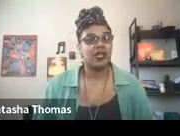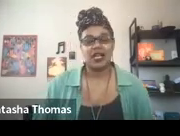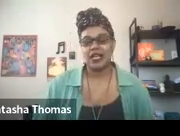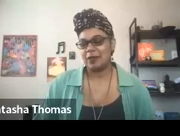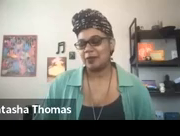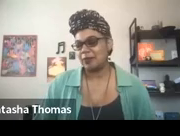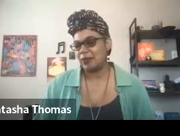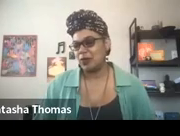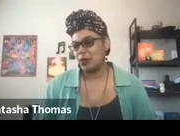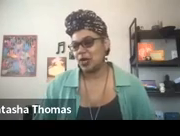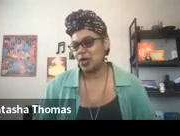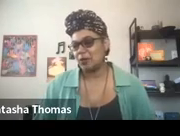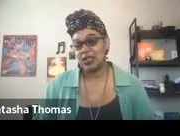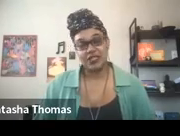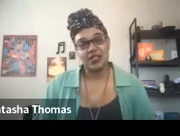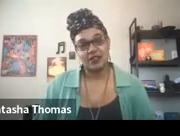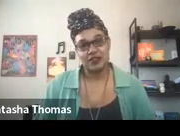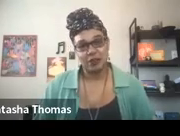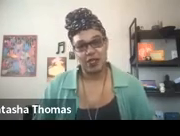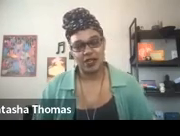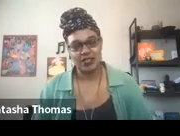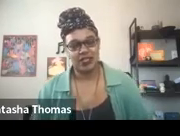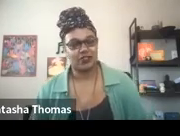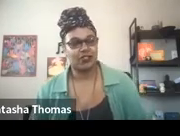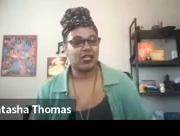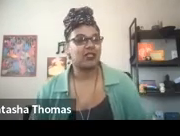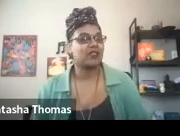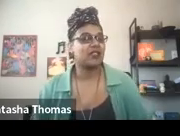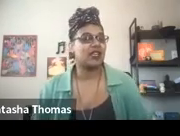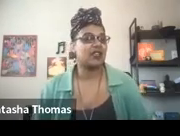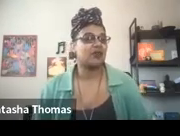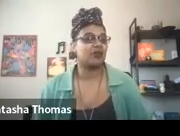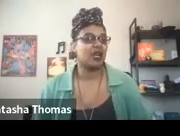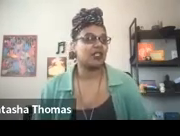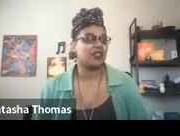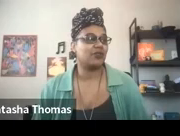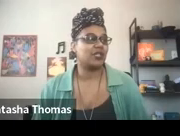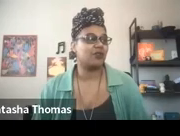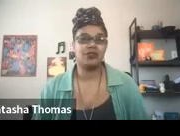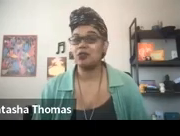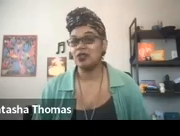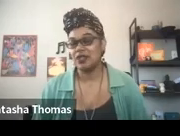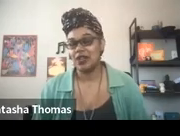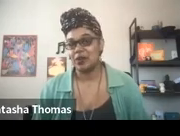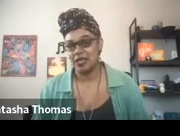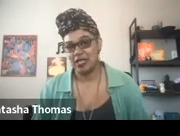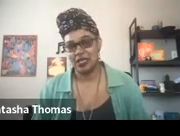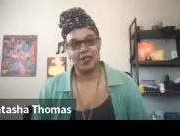who were abducted from their ancestral lands and brought to the crucible of the Caribbean,